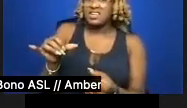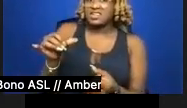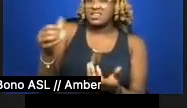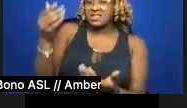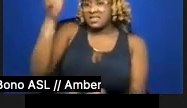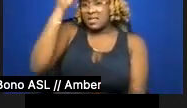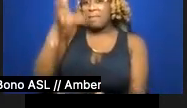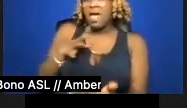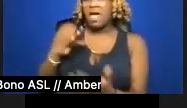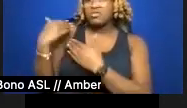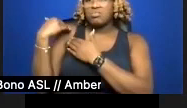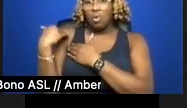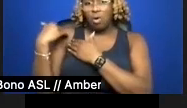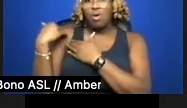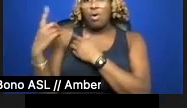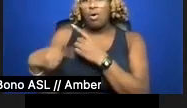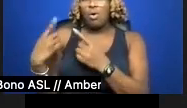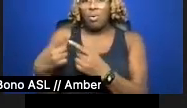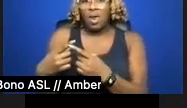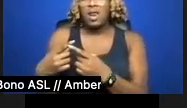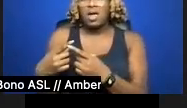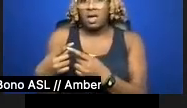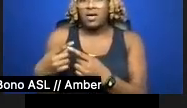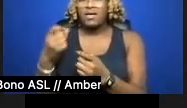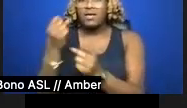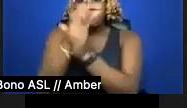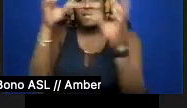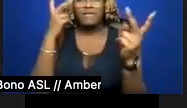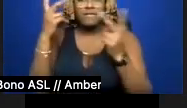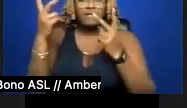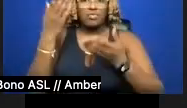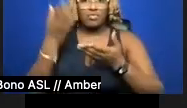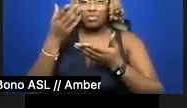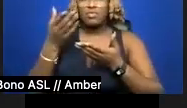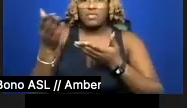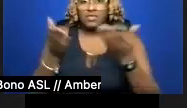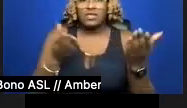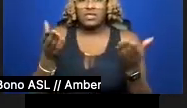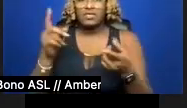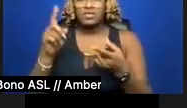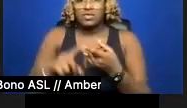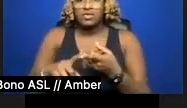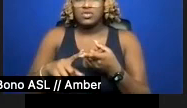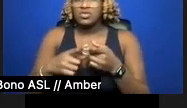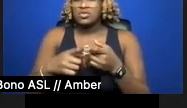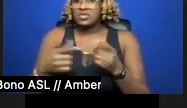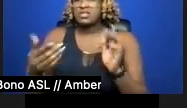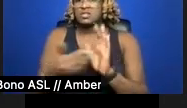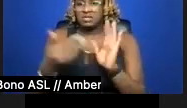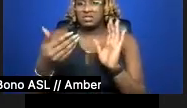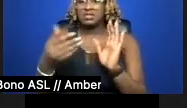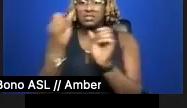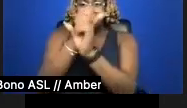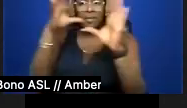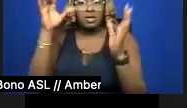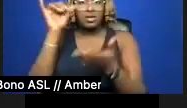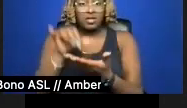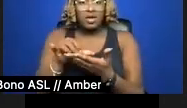When wagered, visual proof serves to indict. Picture this: a husband returns from overseas